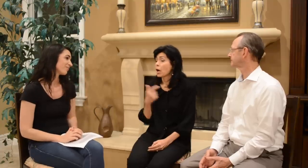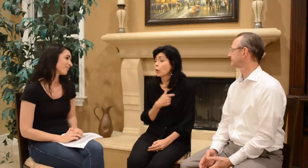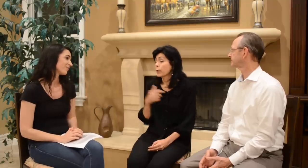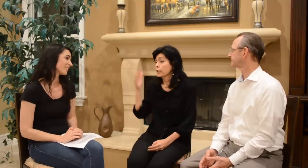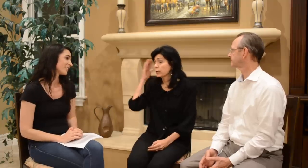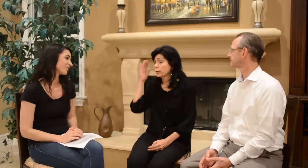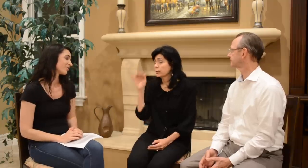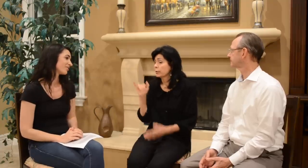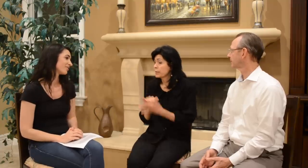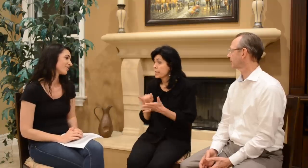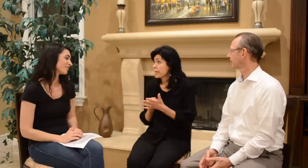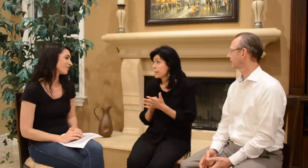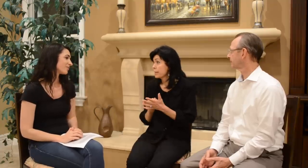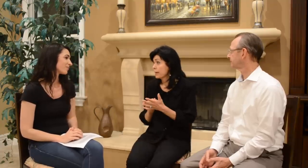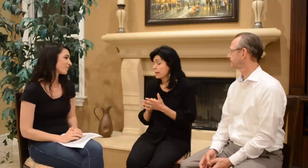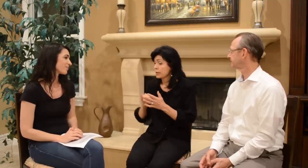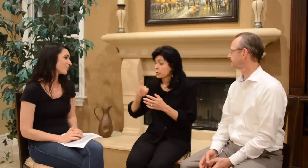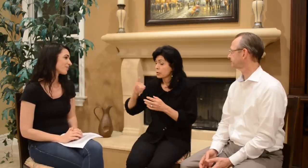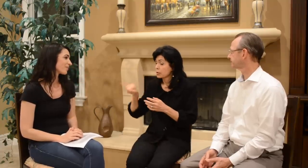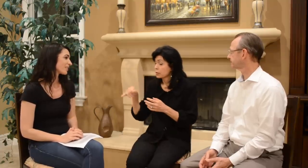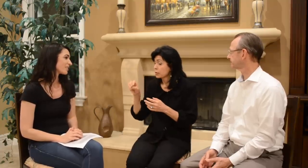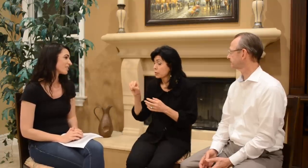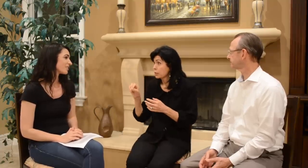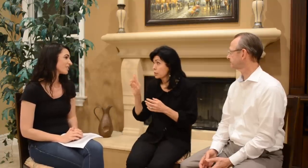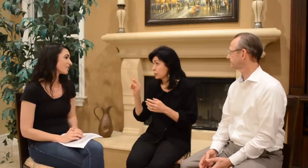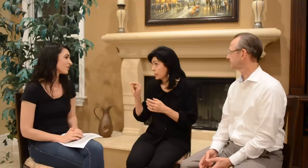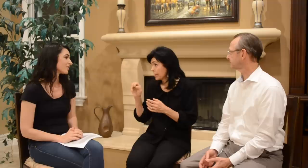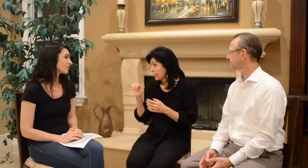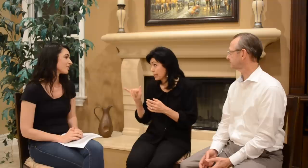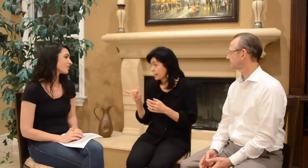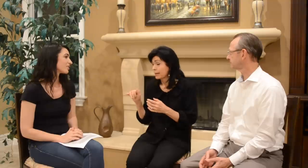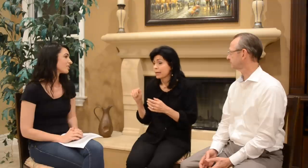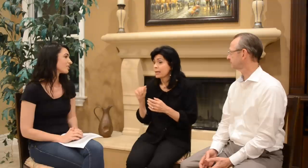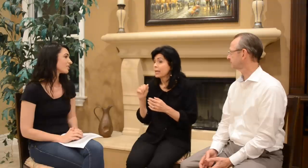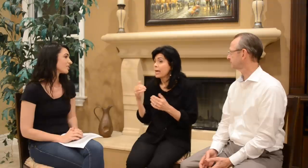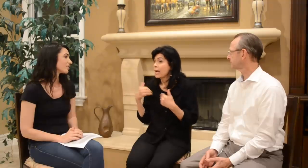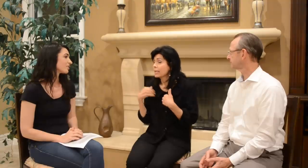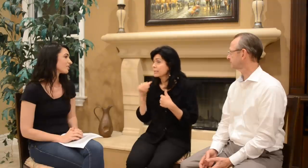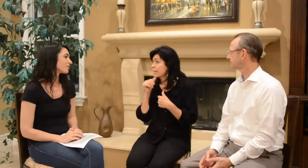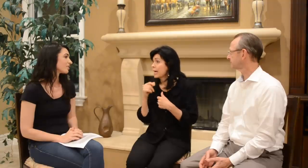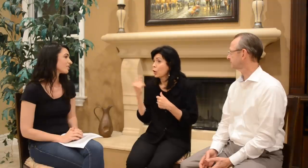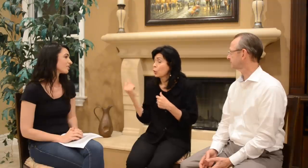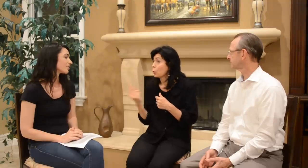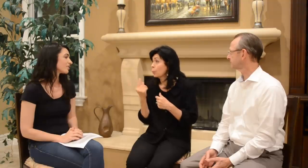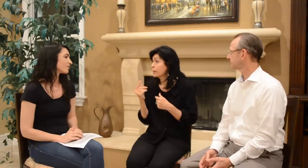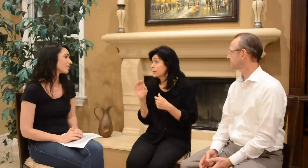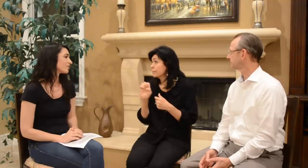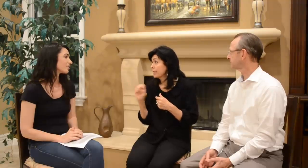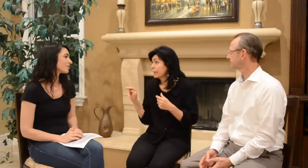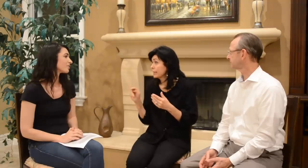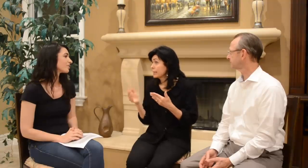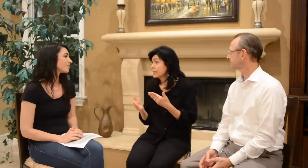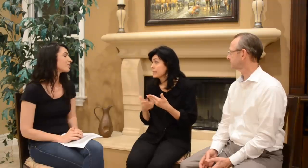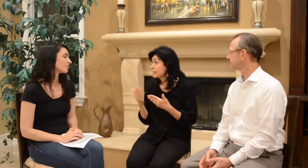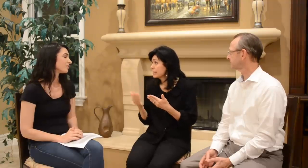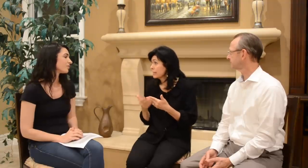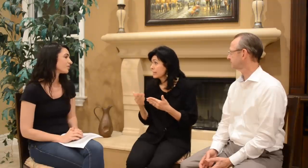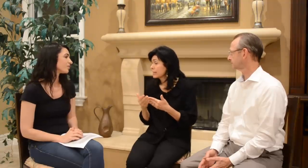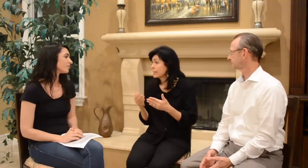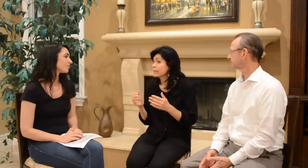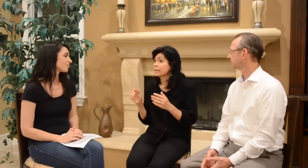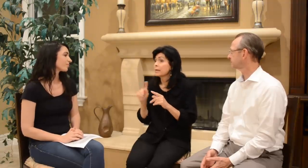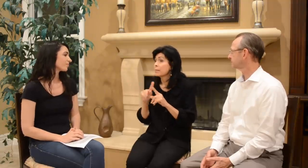We know that the journey has not always been easy,